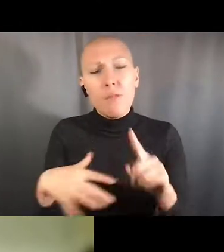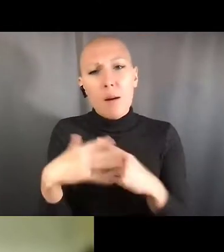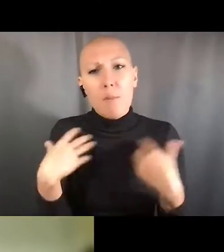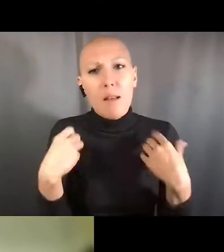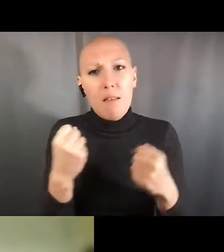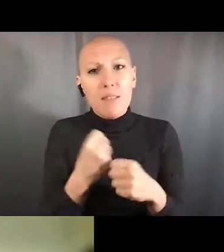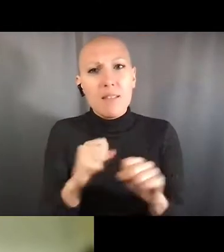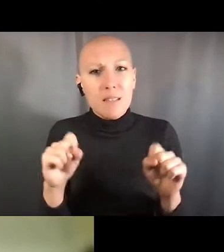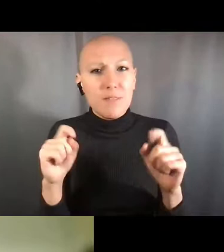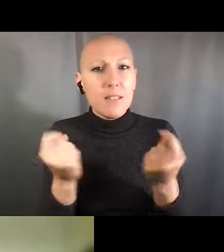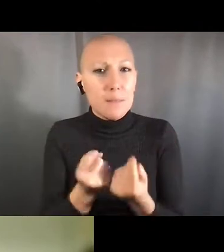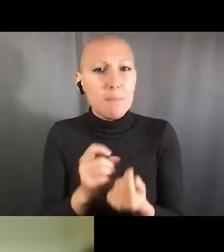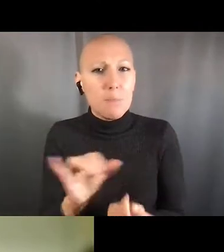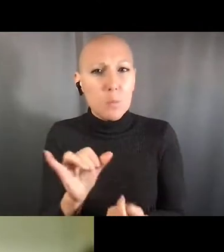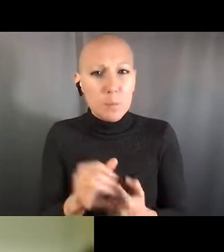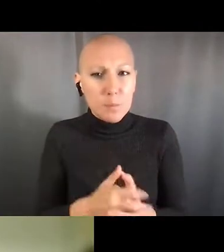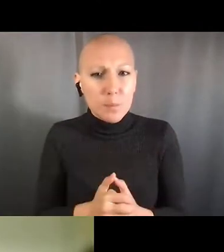with what their requirements are as well.